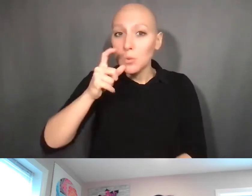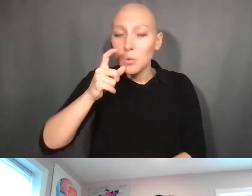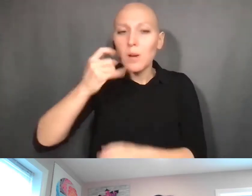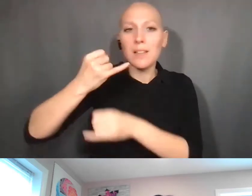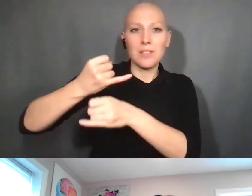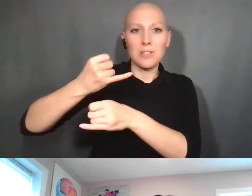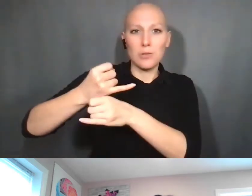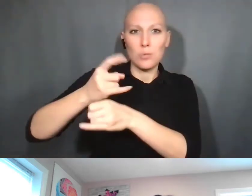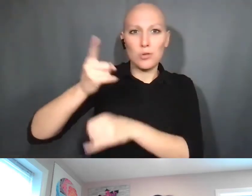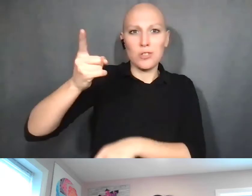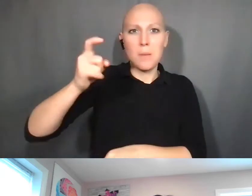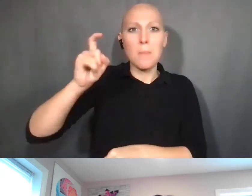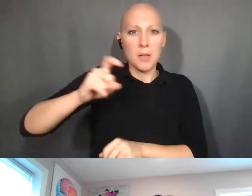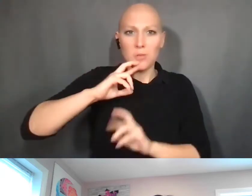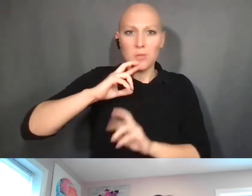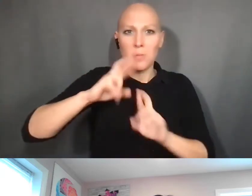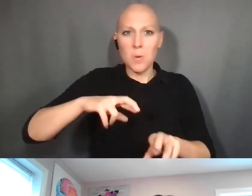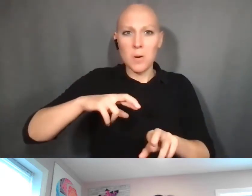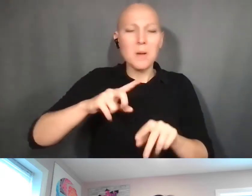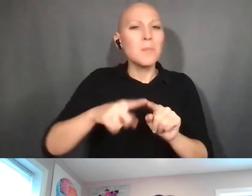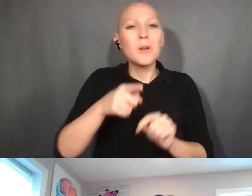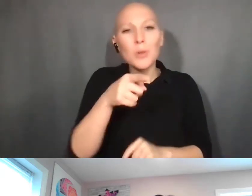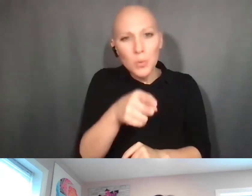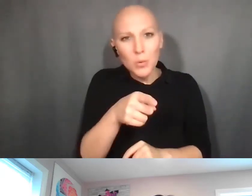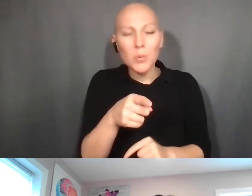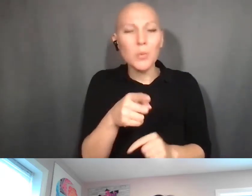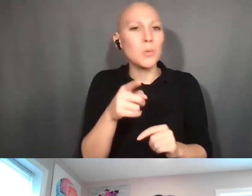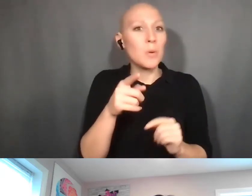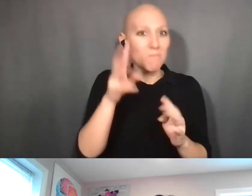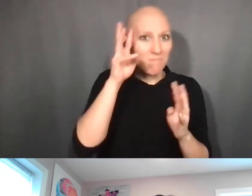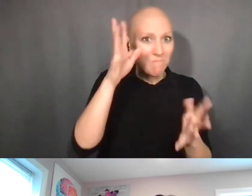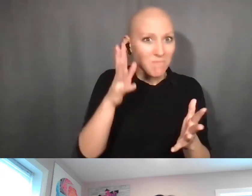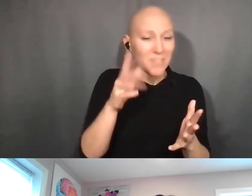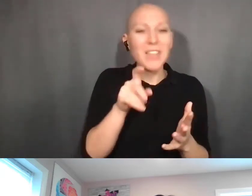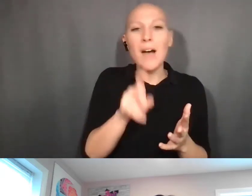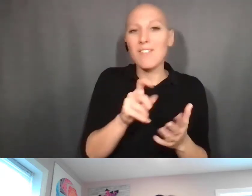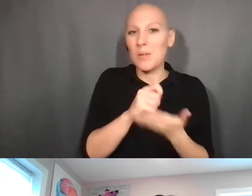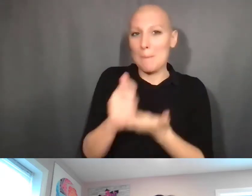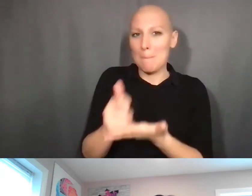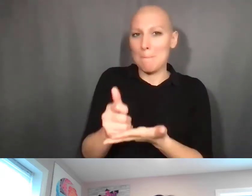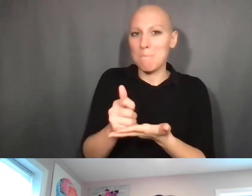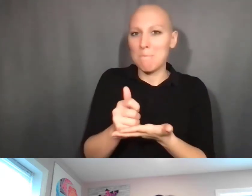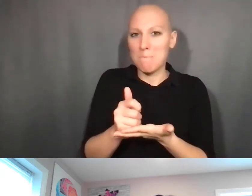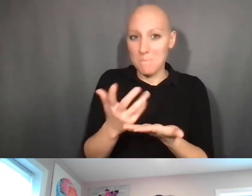but you have to assist them. They can't do it without you. So that depends on you promptly disclosing